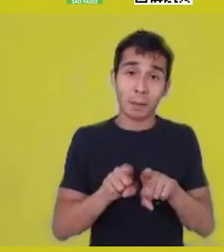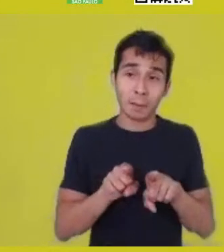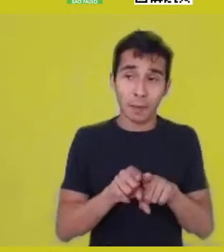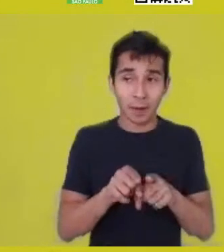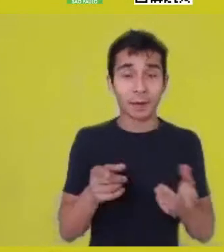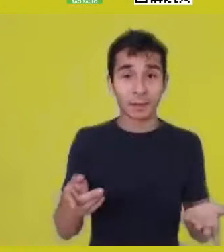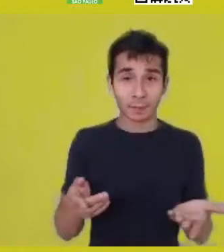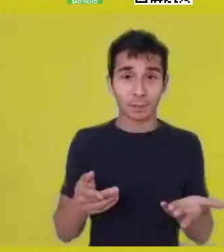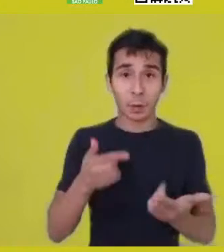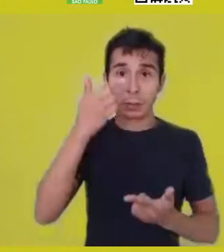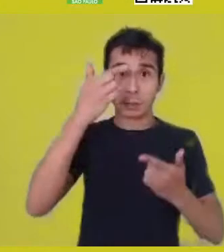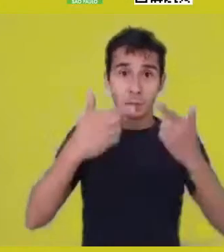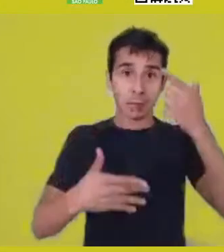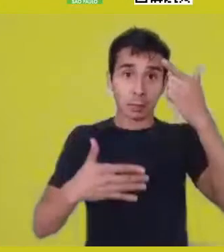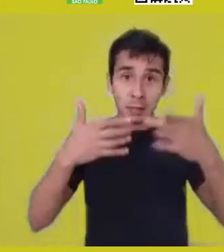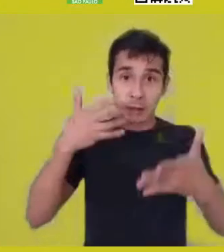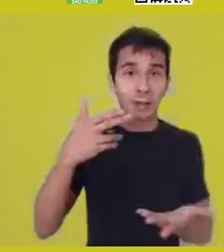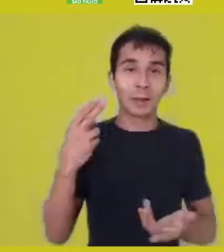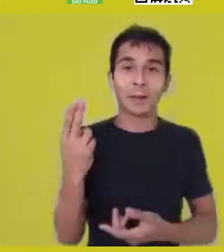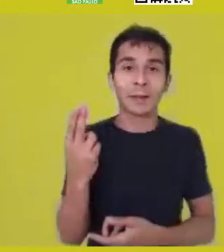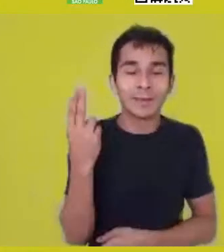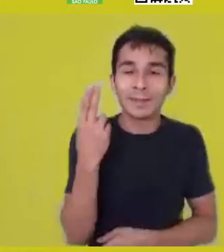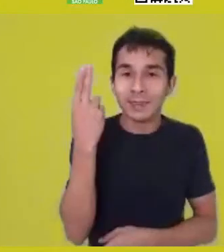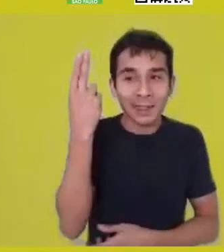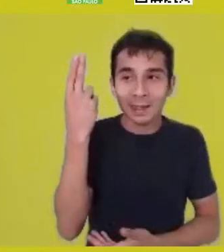not everything stands to reason, you know?